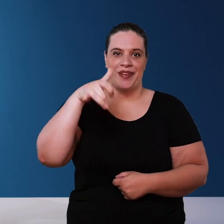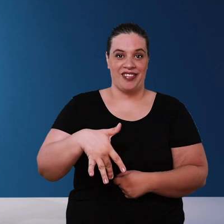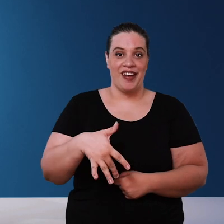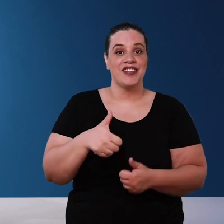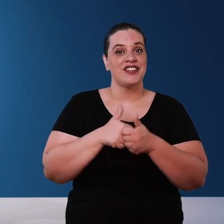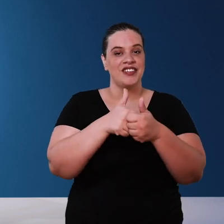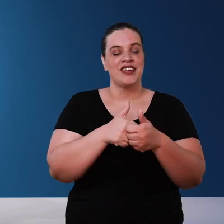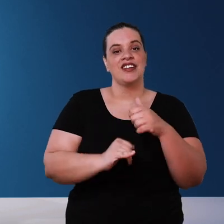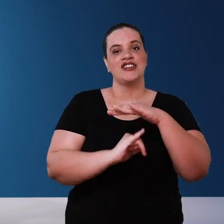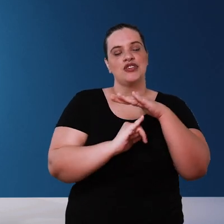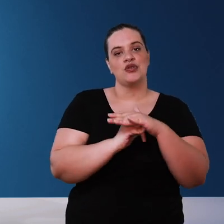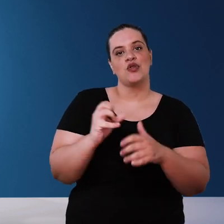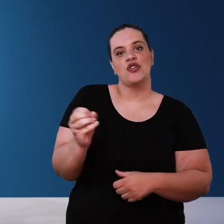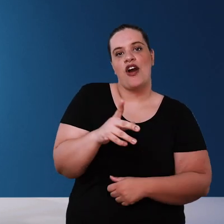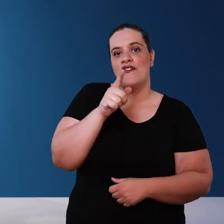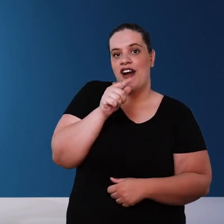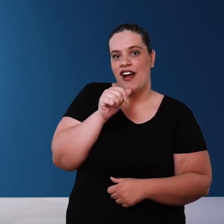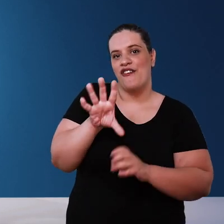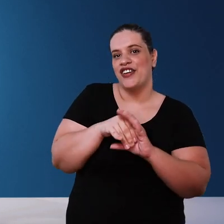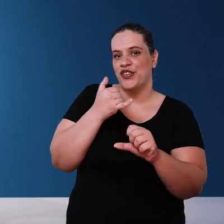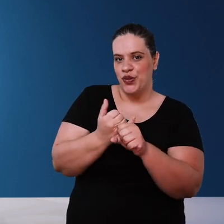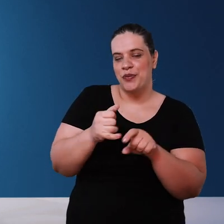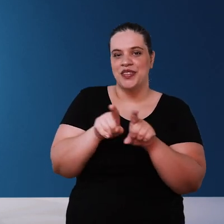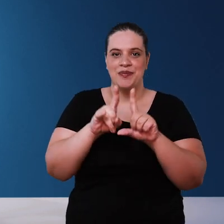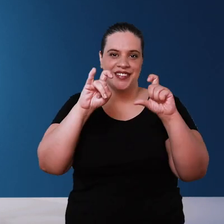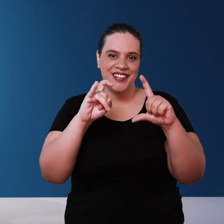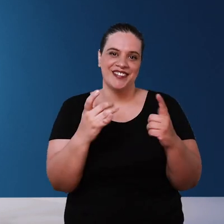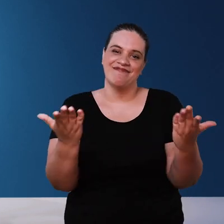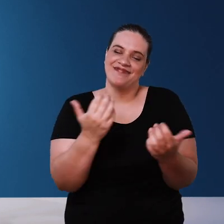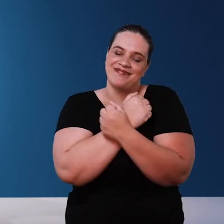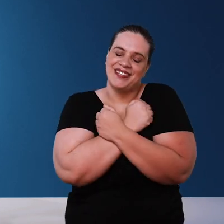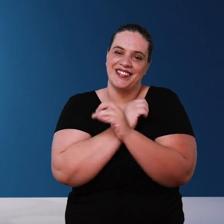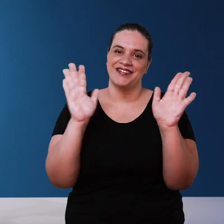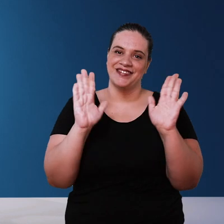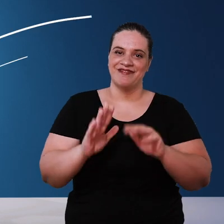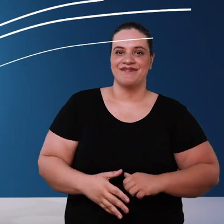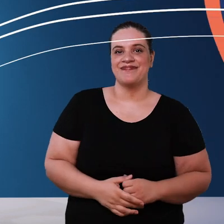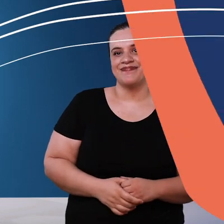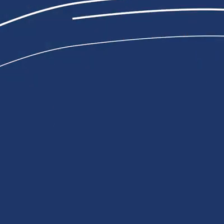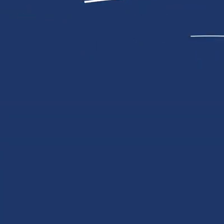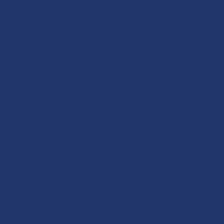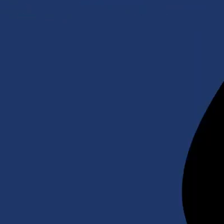follow Instituto Nova Água on YouTube on Instagram that's it a big hug and see you next